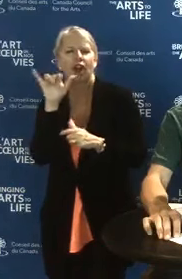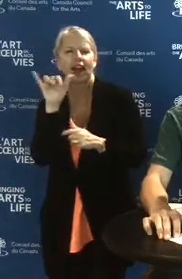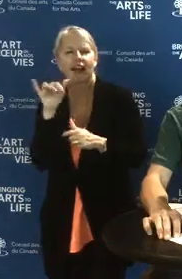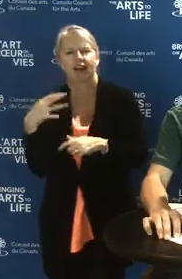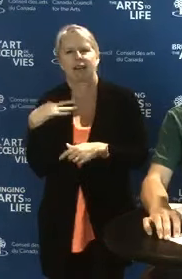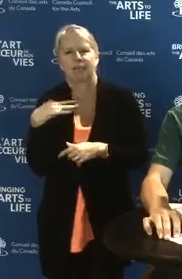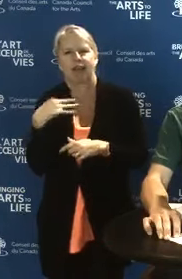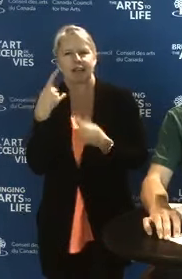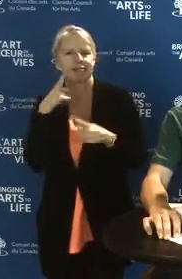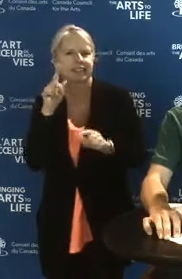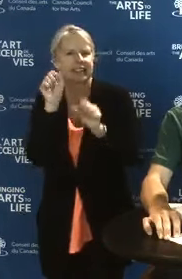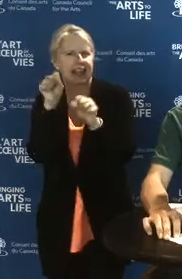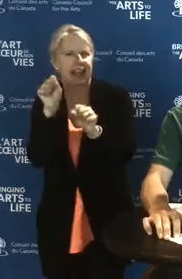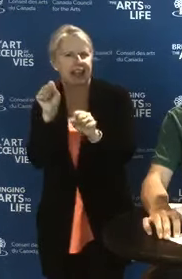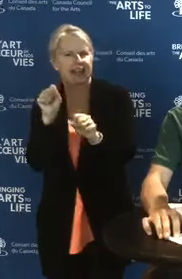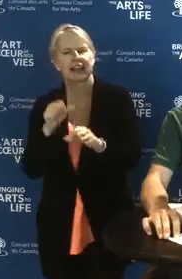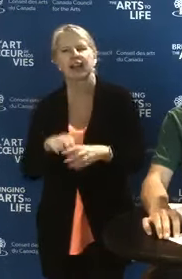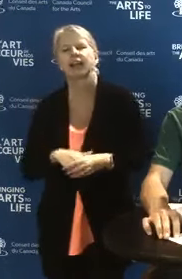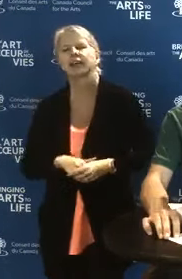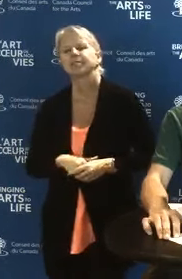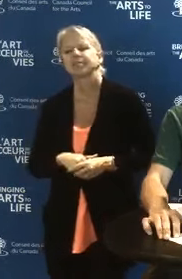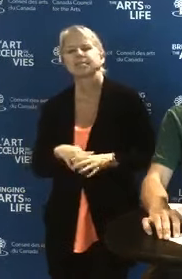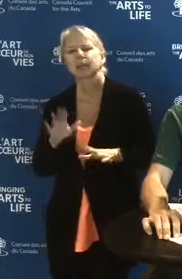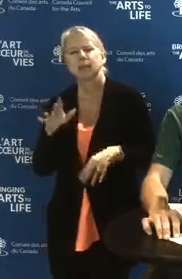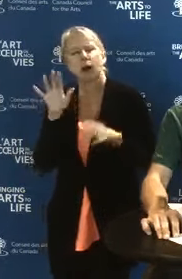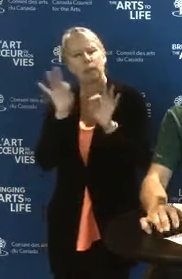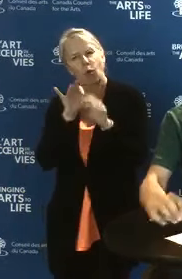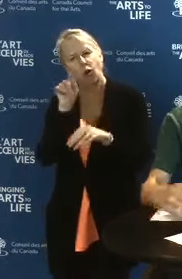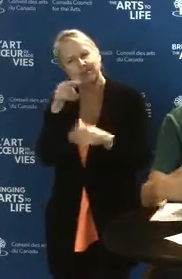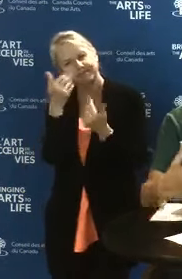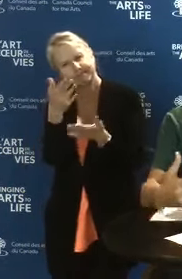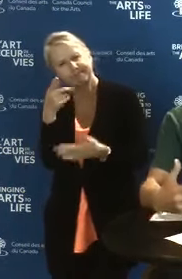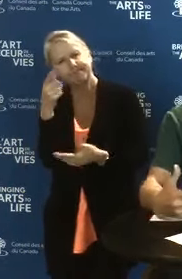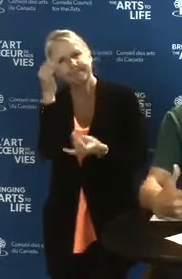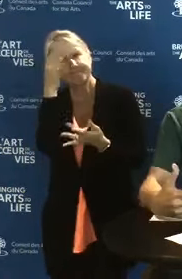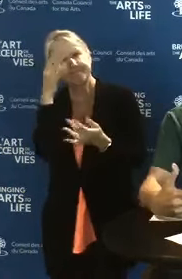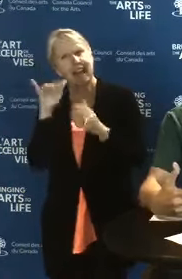It's more a question of how might you think about your online presence.